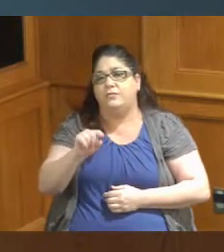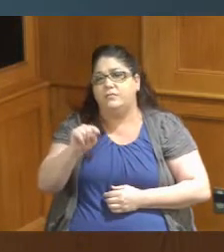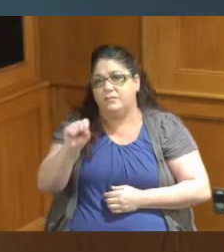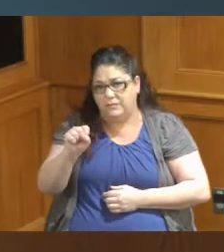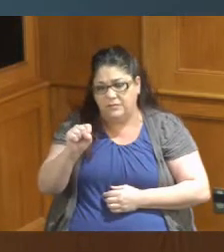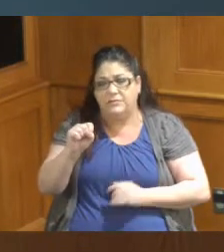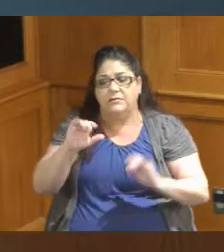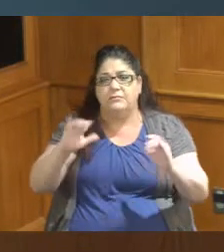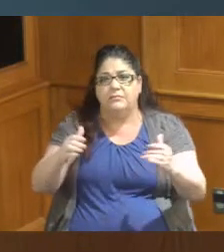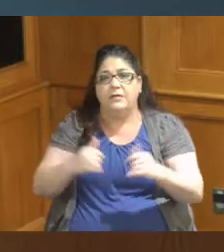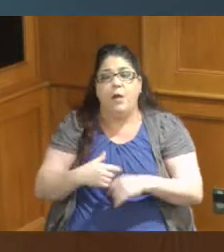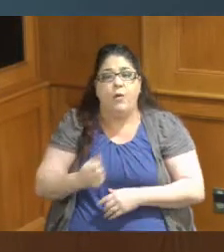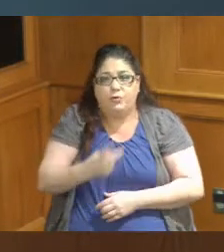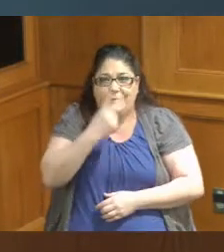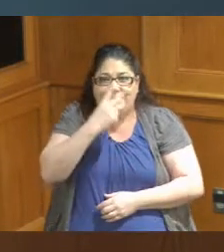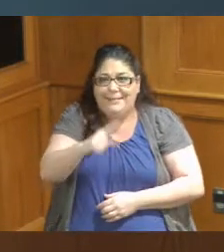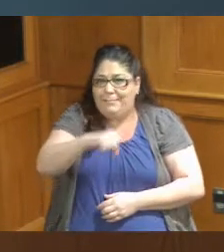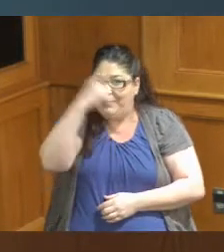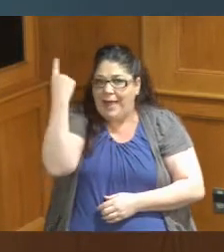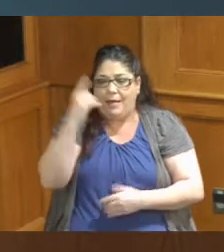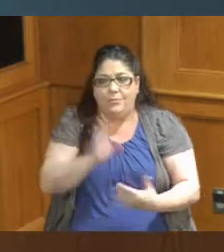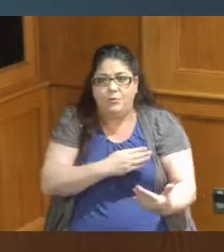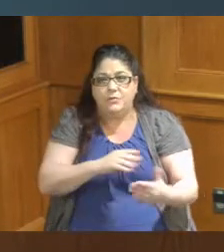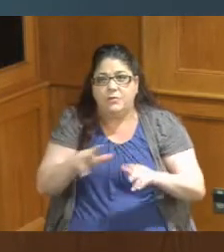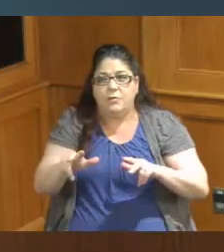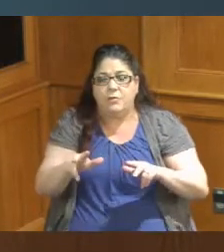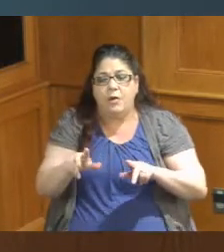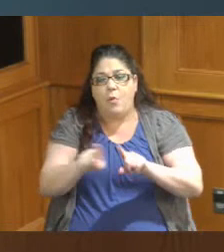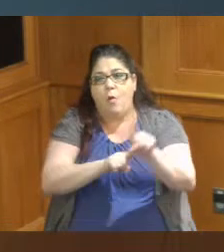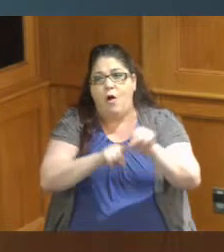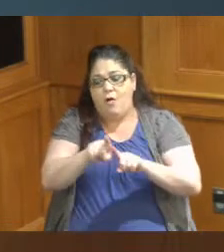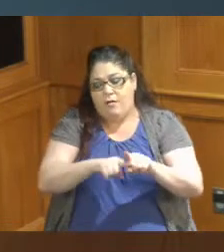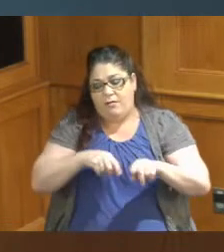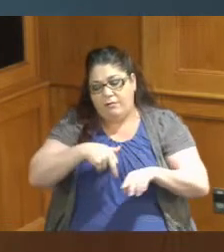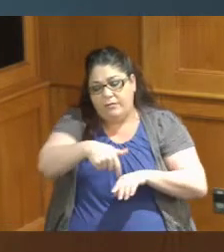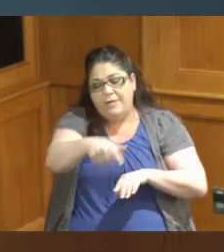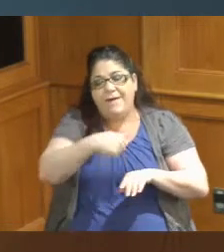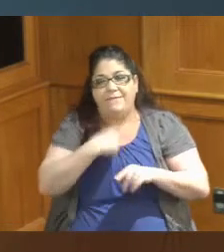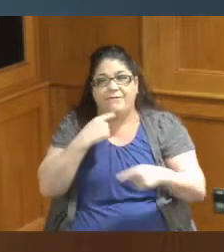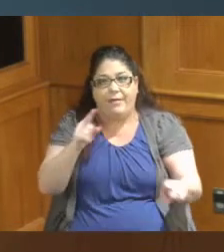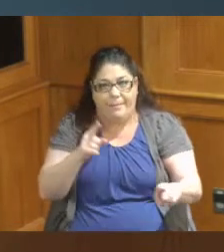wanted to see the Black Music Walk of Fame so he got a chance to get a hard hat tour as well